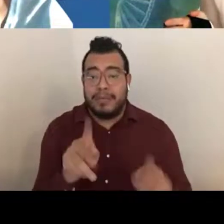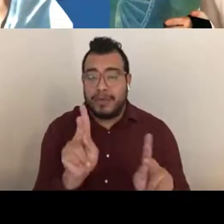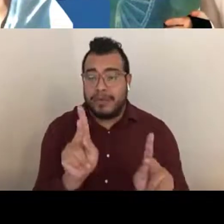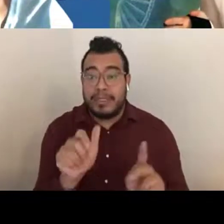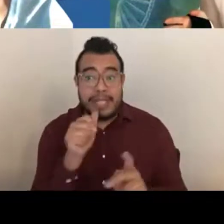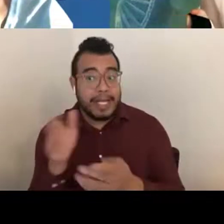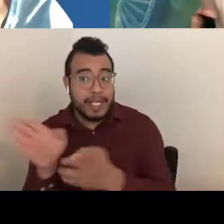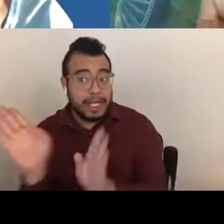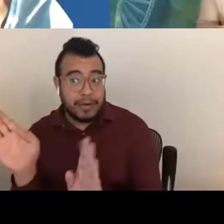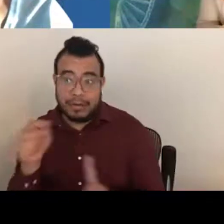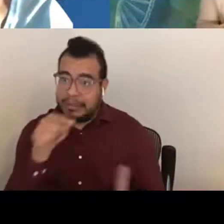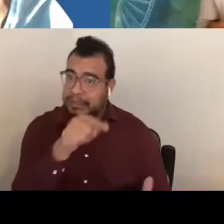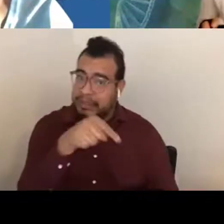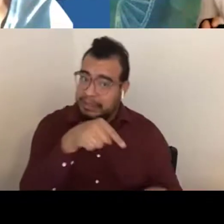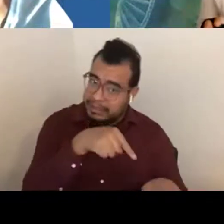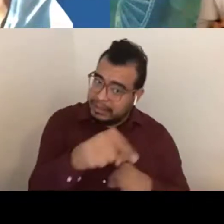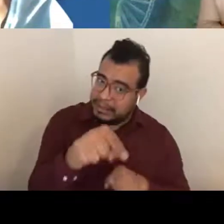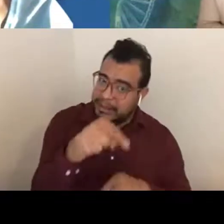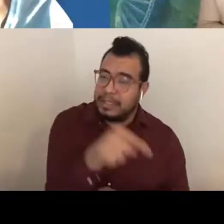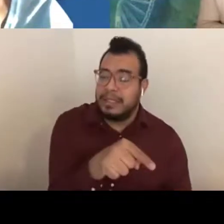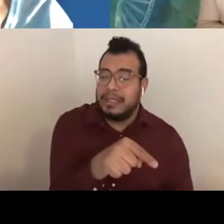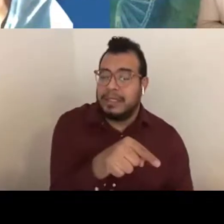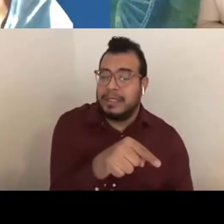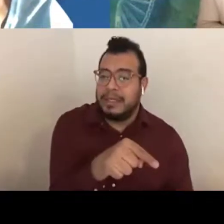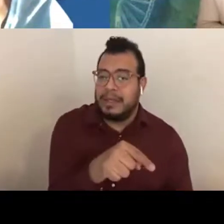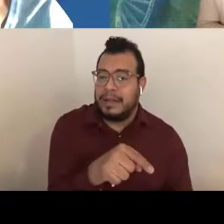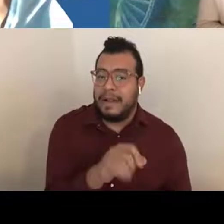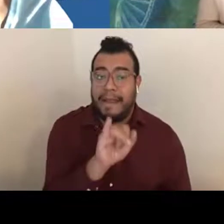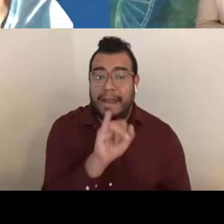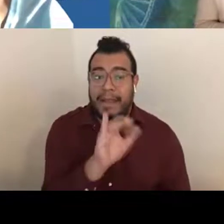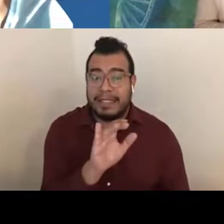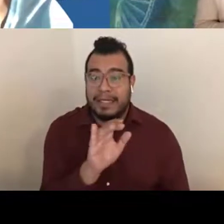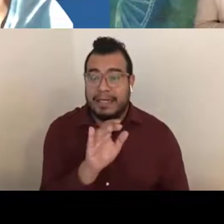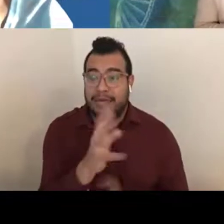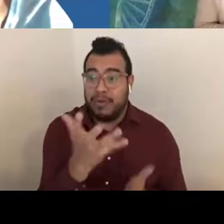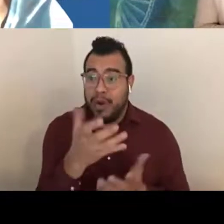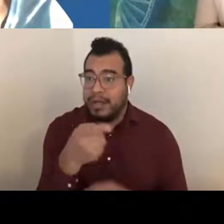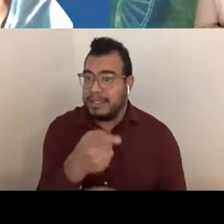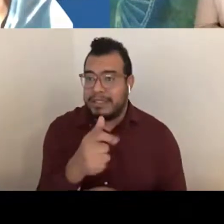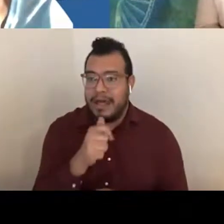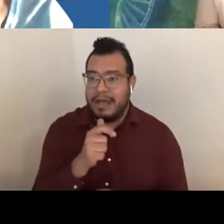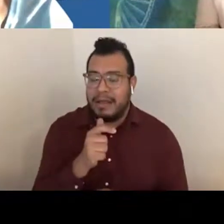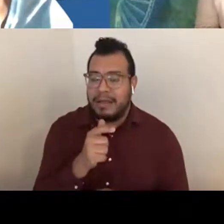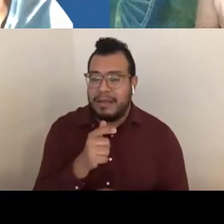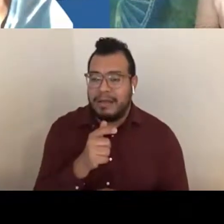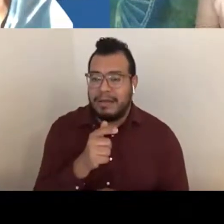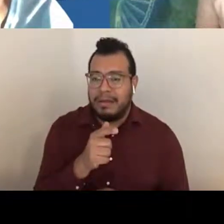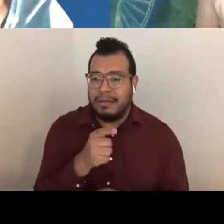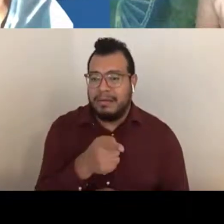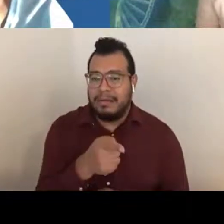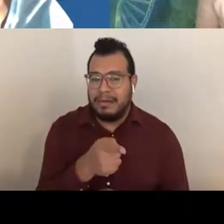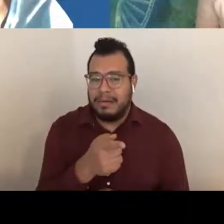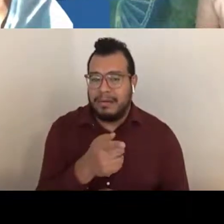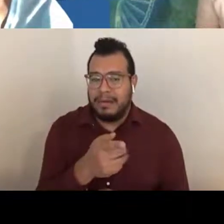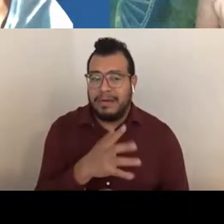and the appropriate IC is not signed on, then your application could get withdrawn without review.